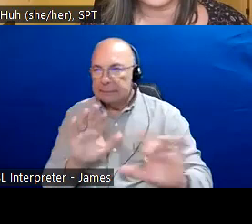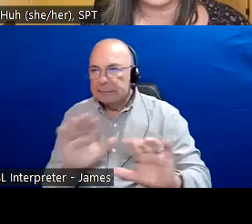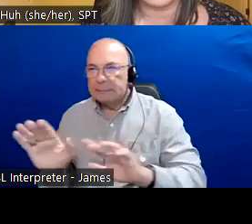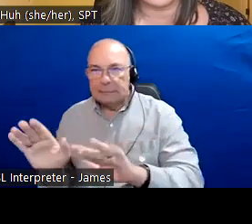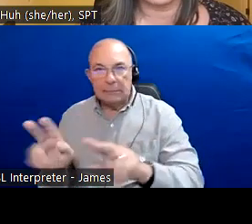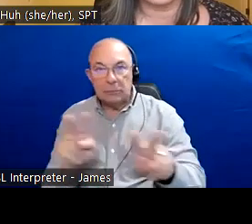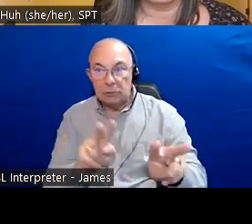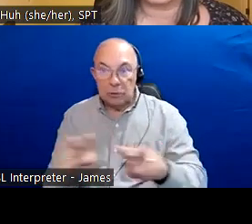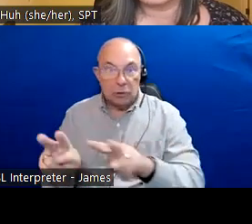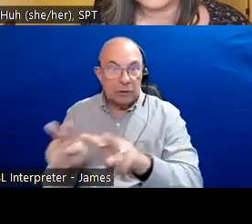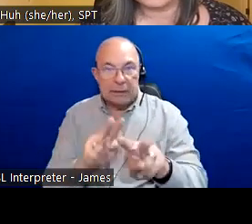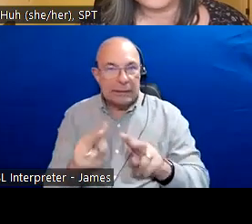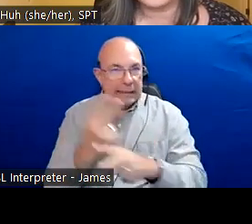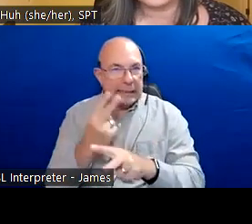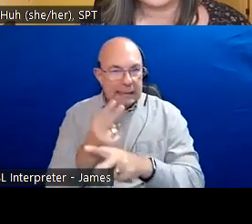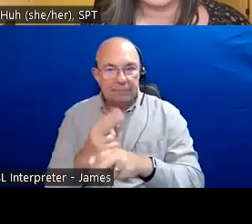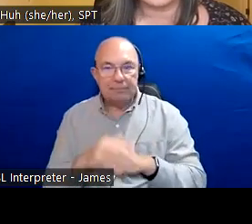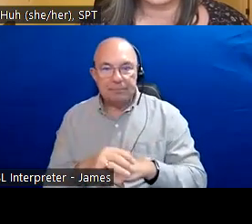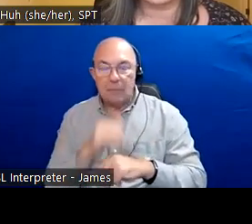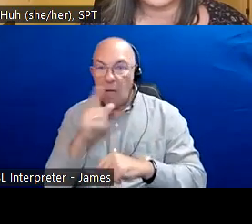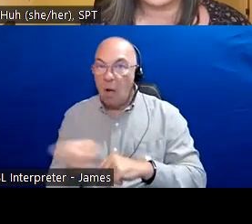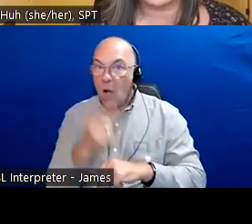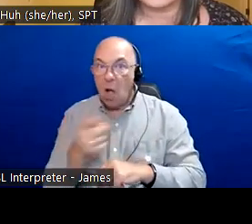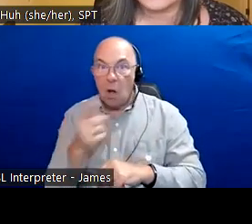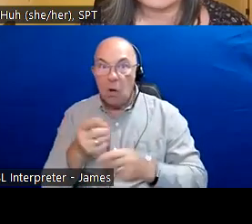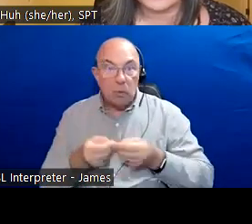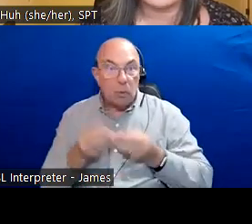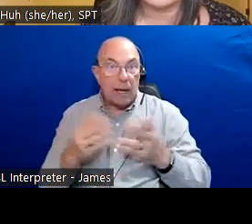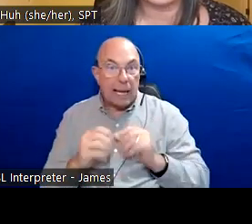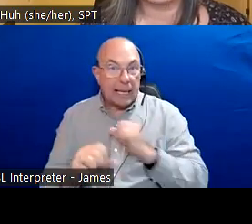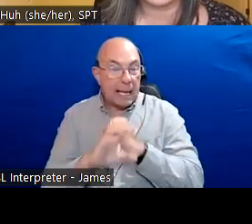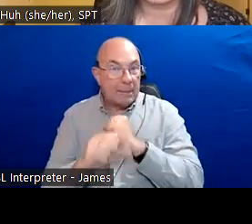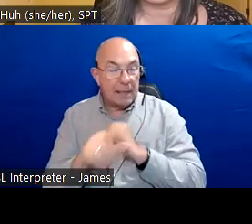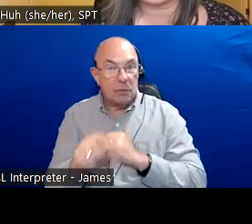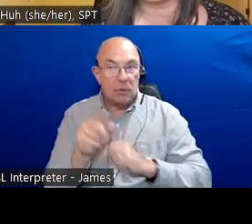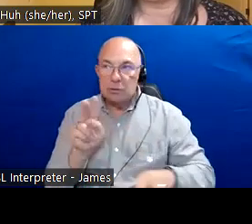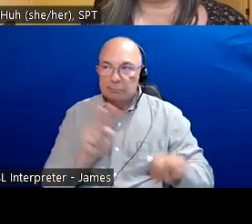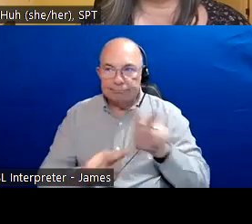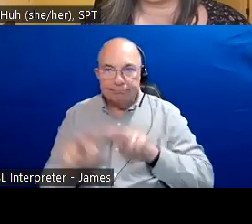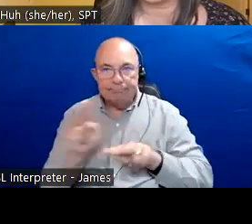to reflect our continuous learning and commitments. Thank you. Back to Melissa. Thank you so much.